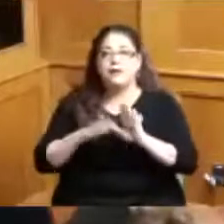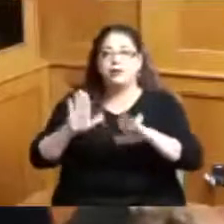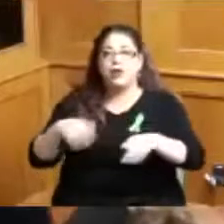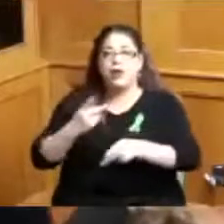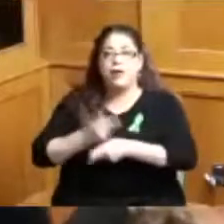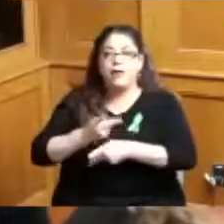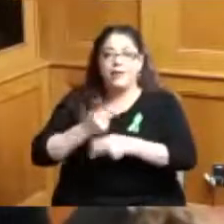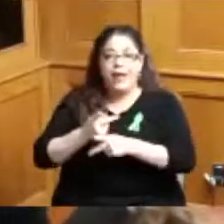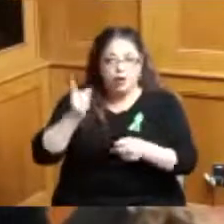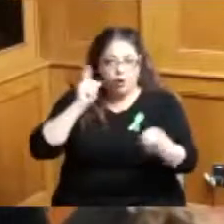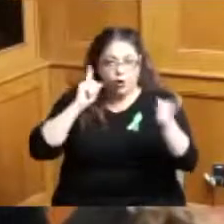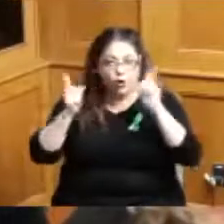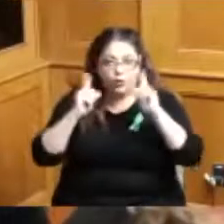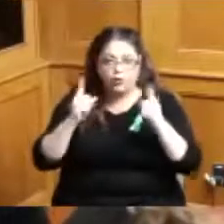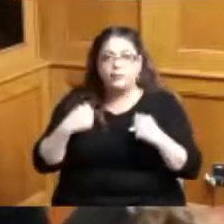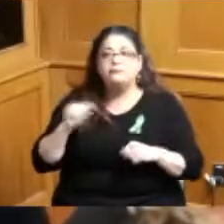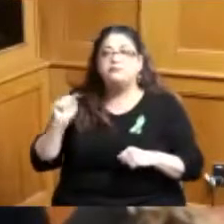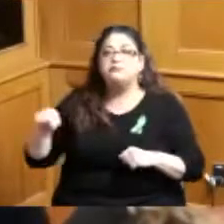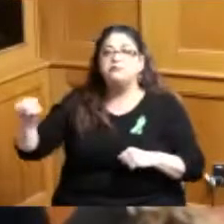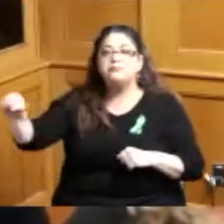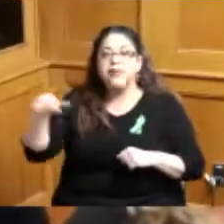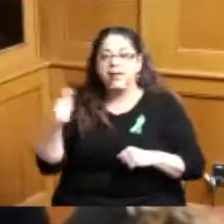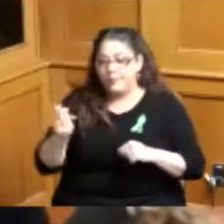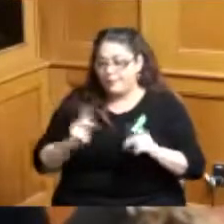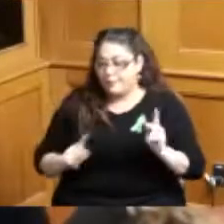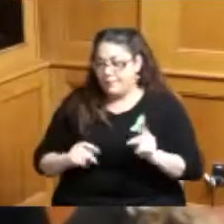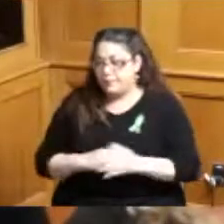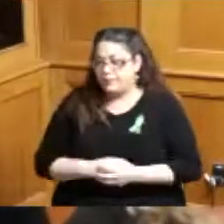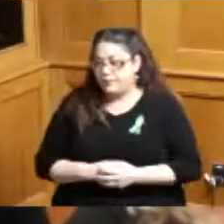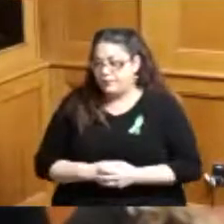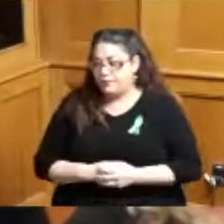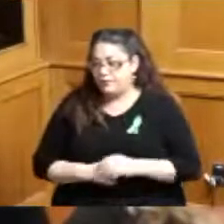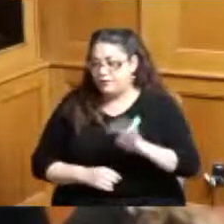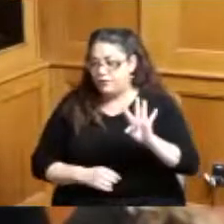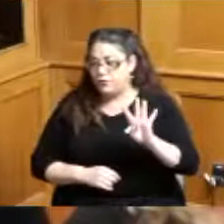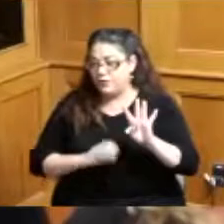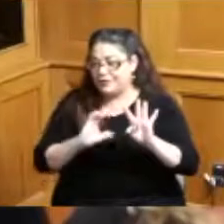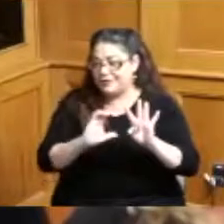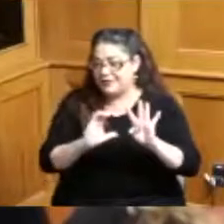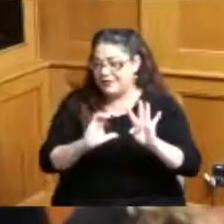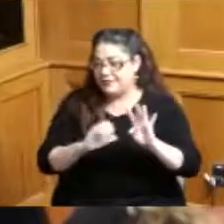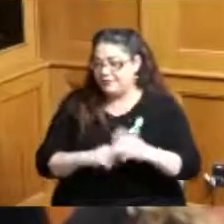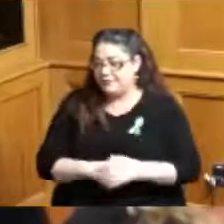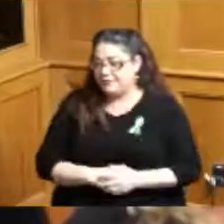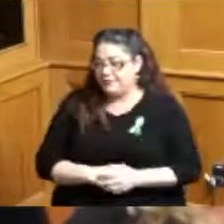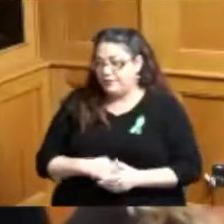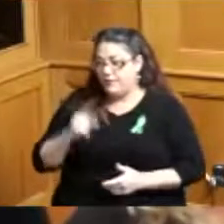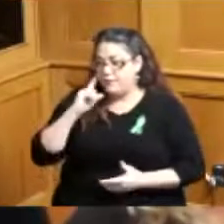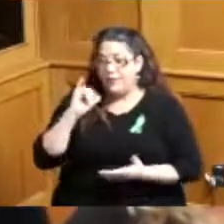recently from some of our other speakers the child care workforce is the workforce that supports all